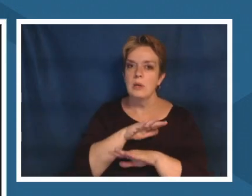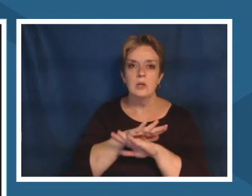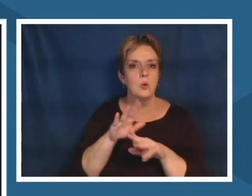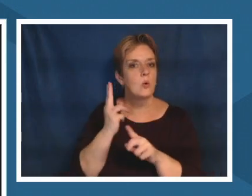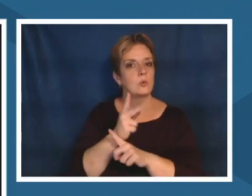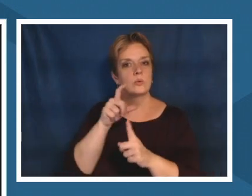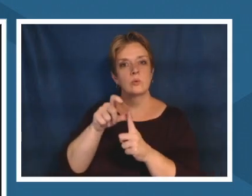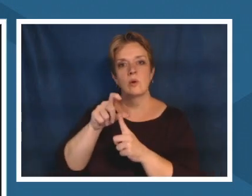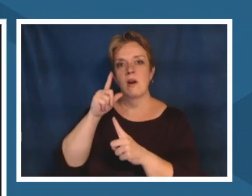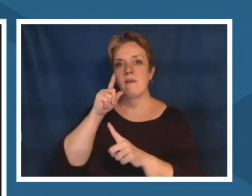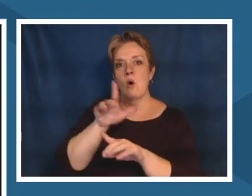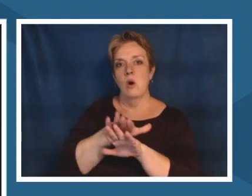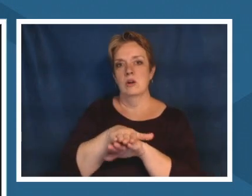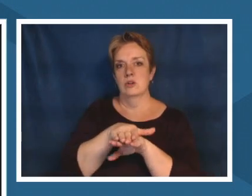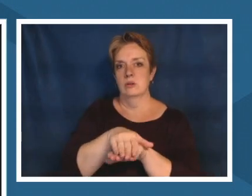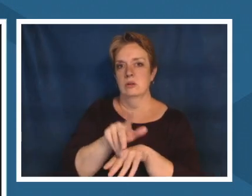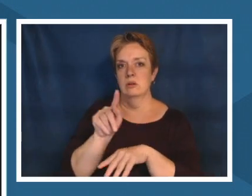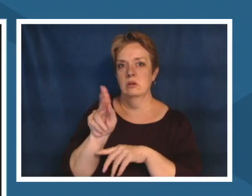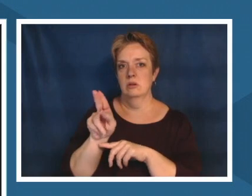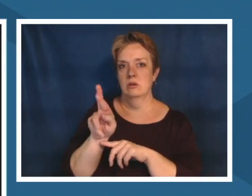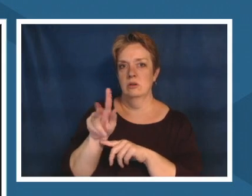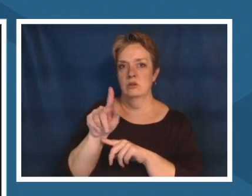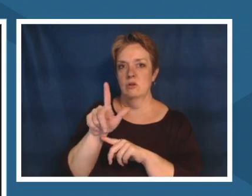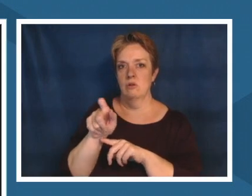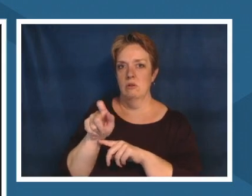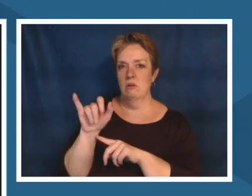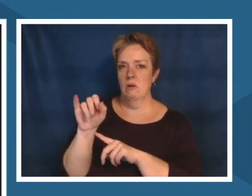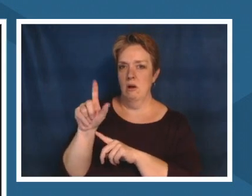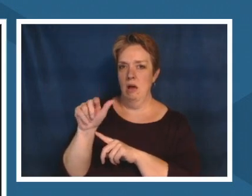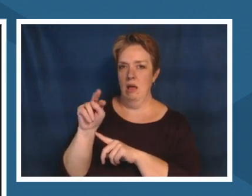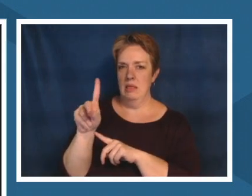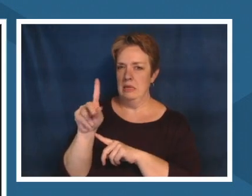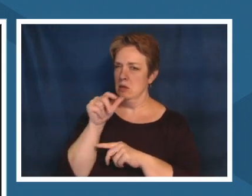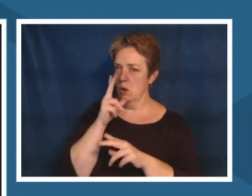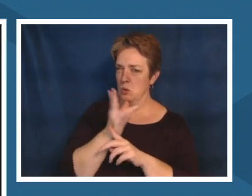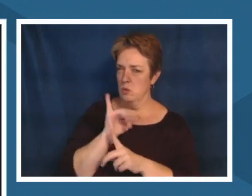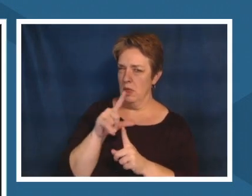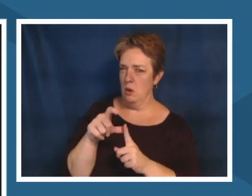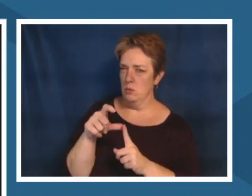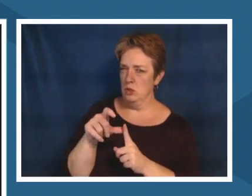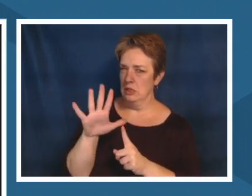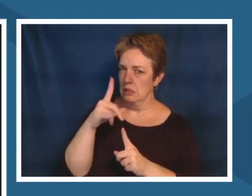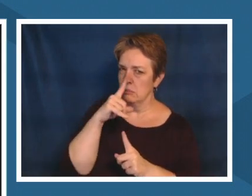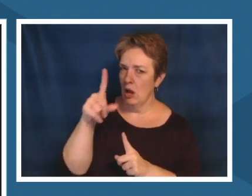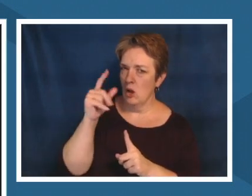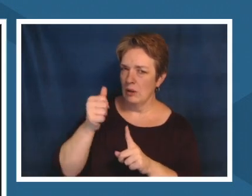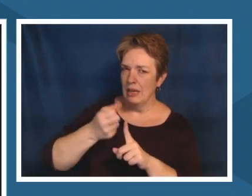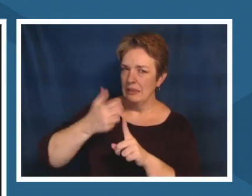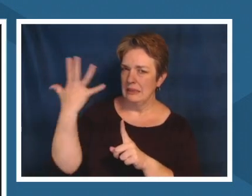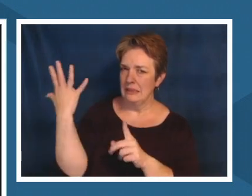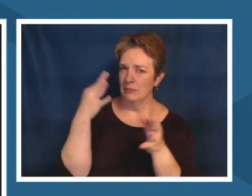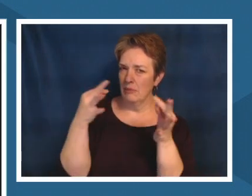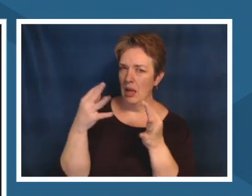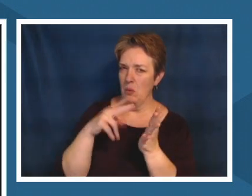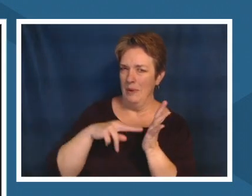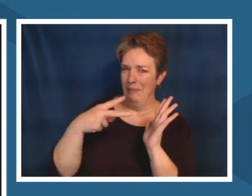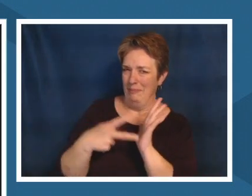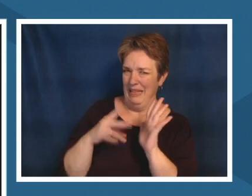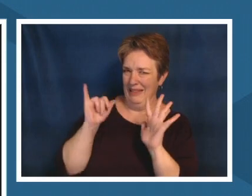so i love to um get a more robust definition of